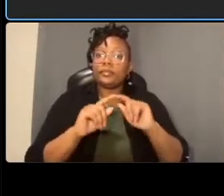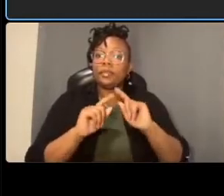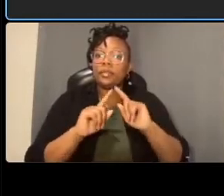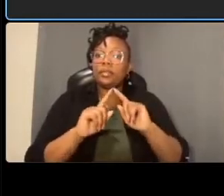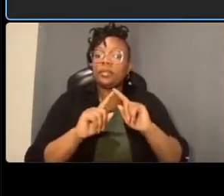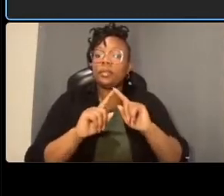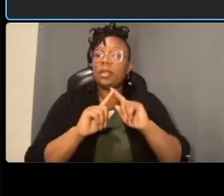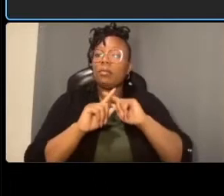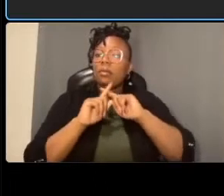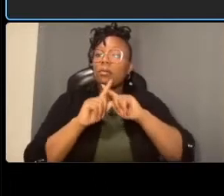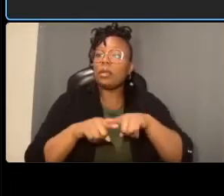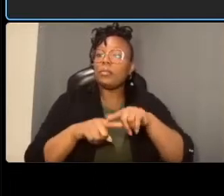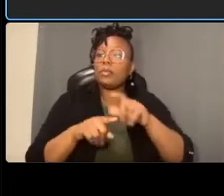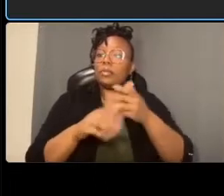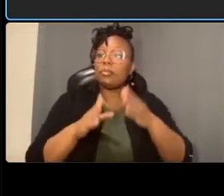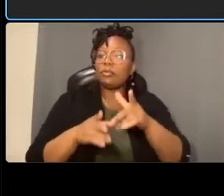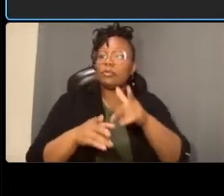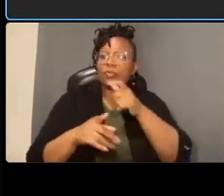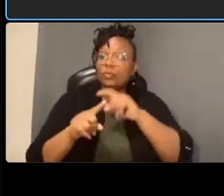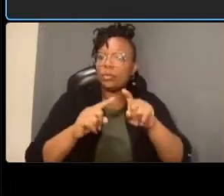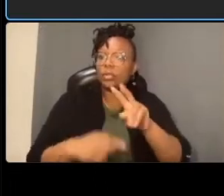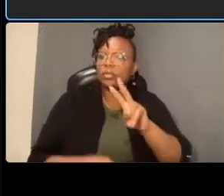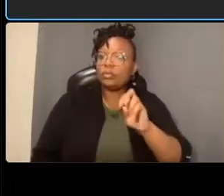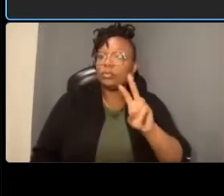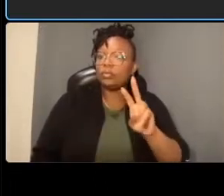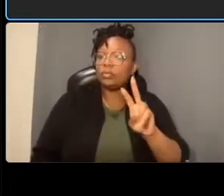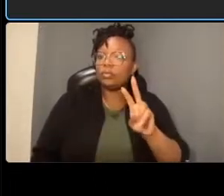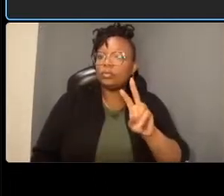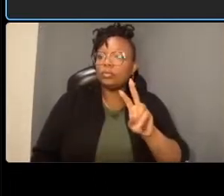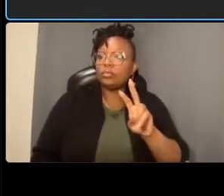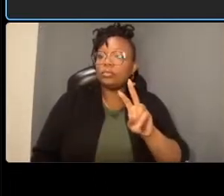it's a 202 and it starts off 909